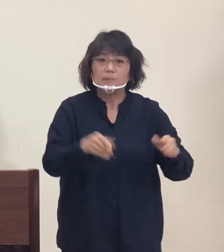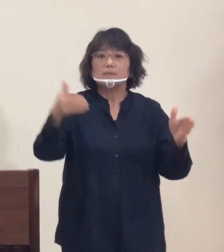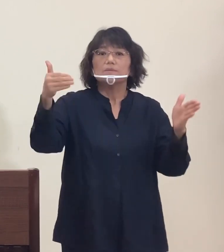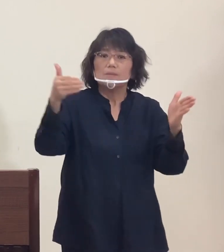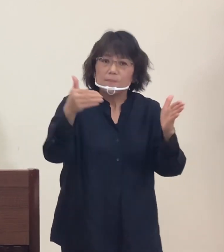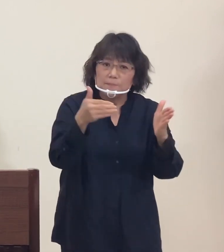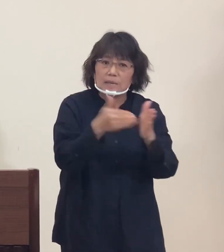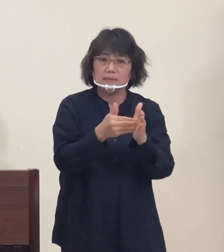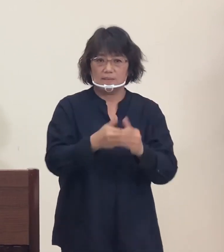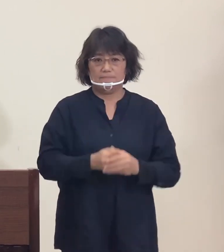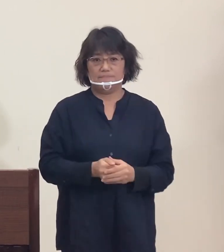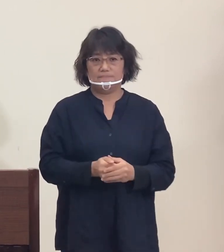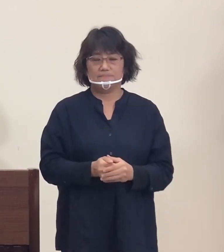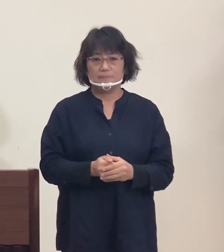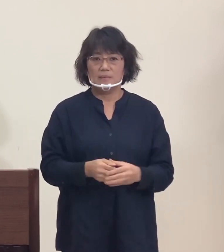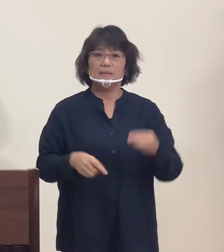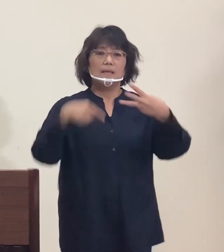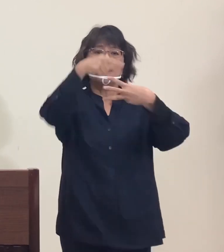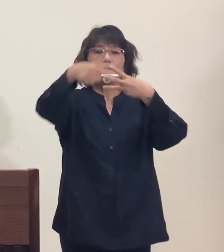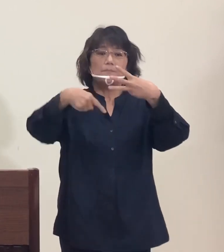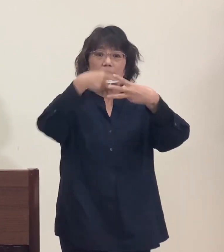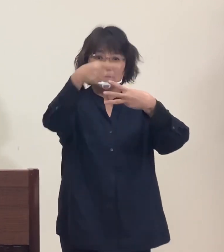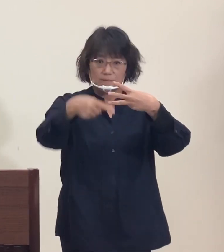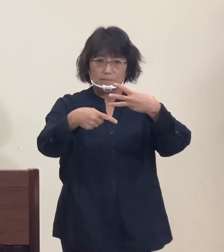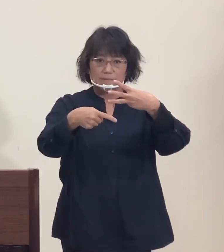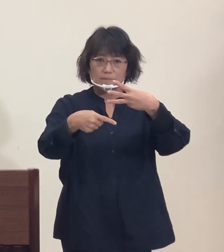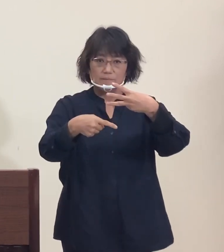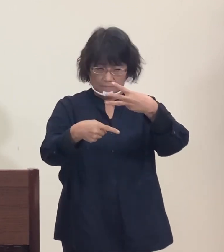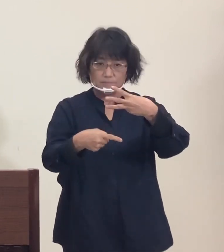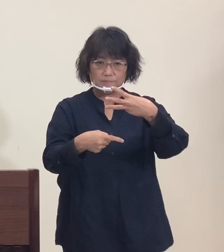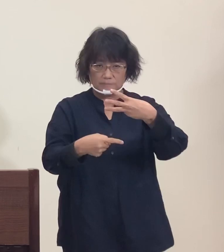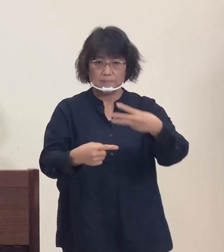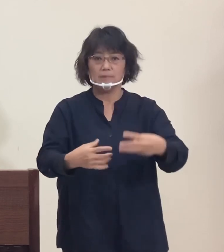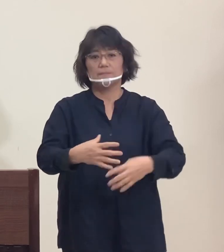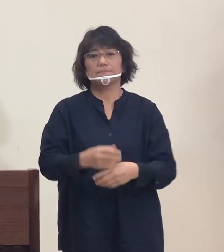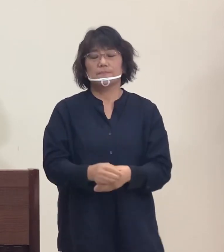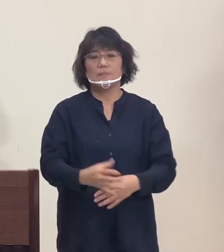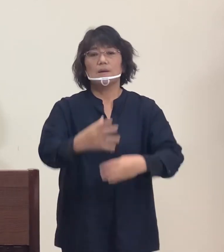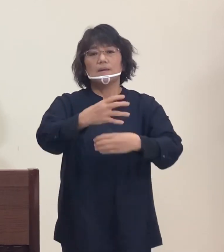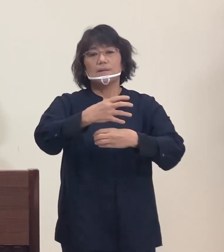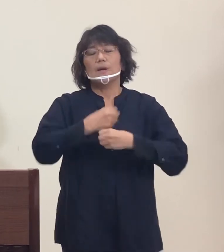by adhering to the 3 following points.